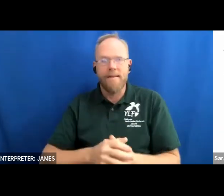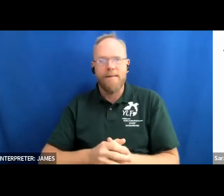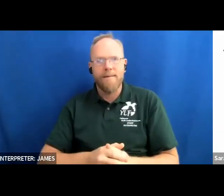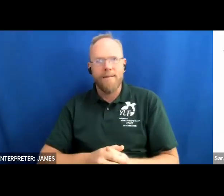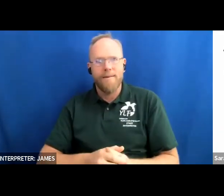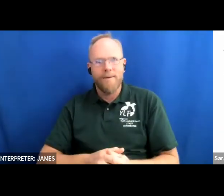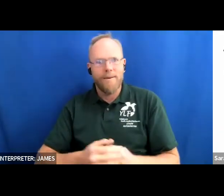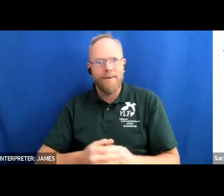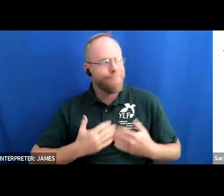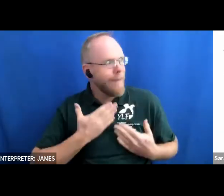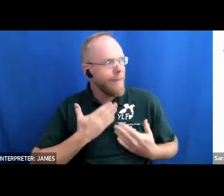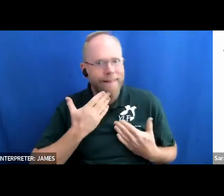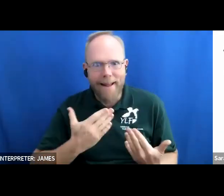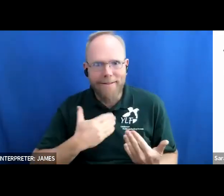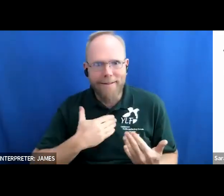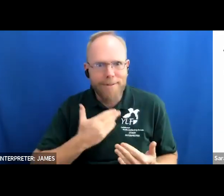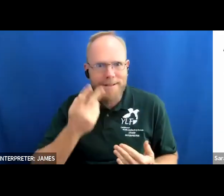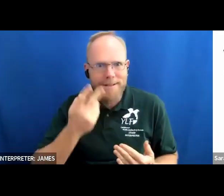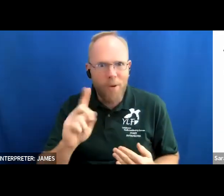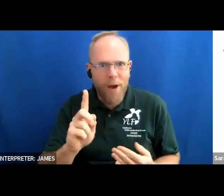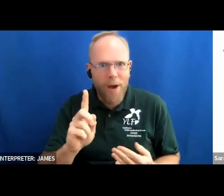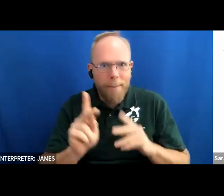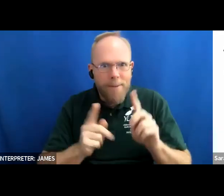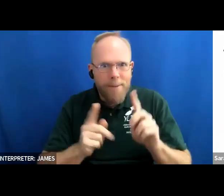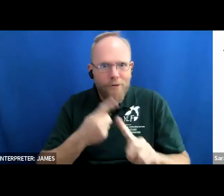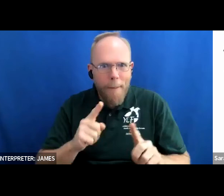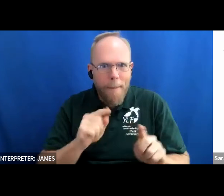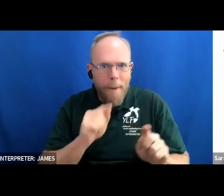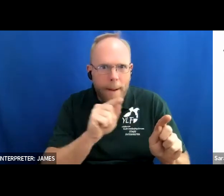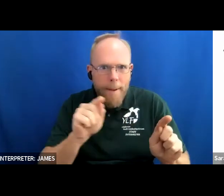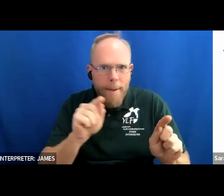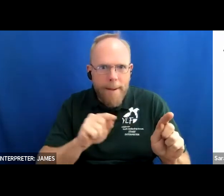coming from and i see the chat is still blowing up of all the different groups and all the different